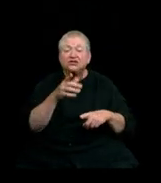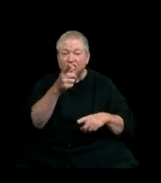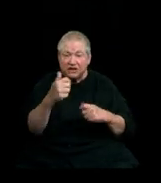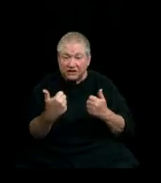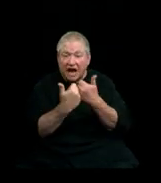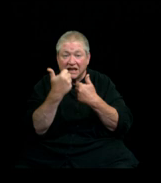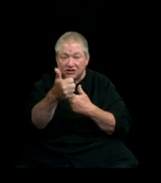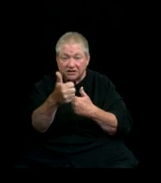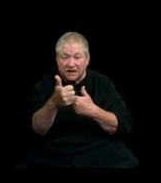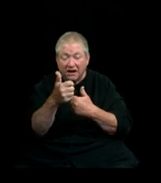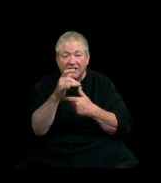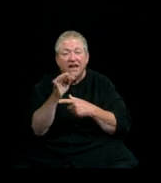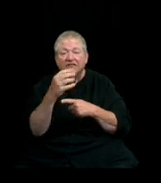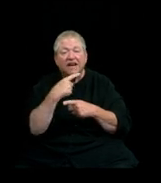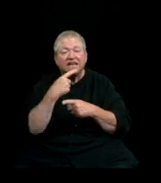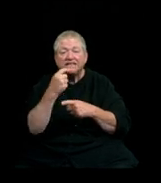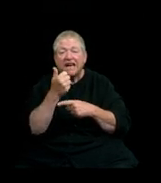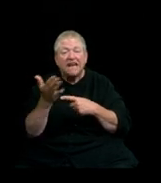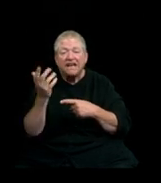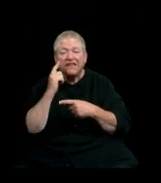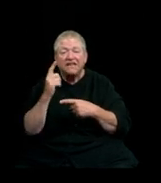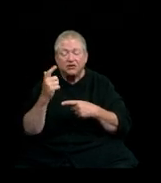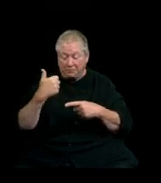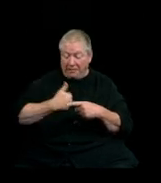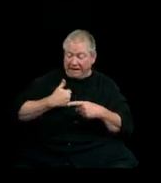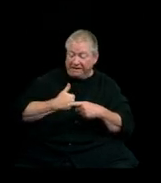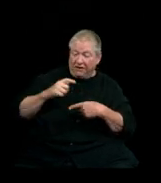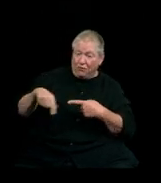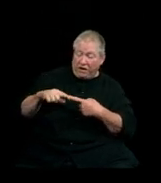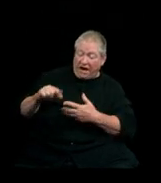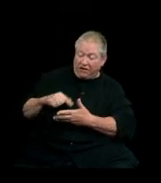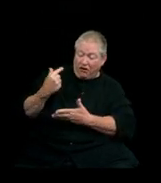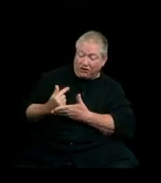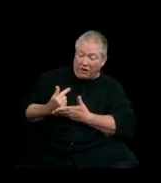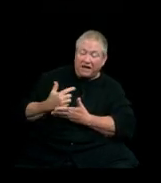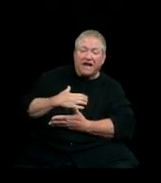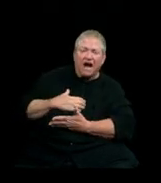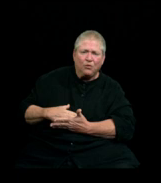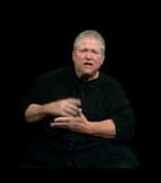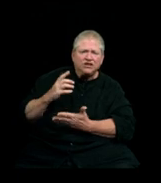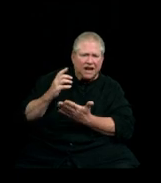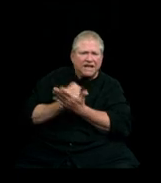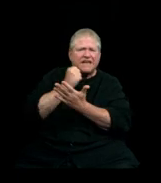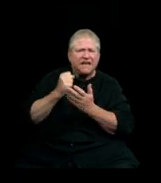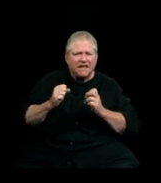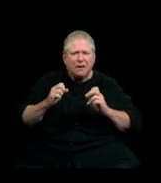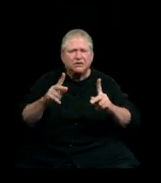and if I can say anything to my younger college graduate self, it would just be to take opportunities and take risks.